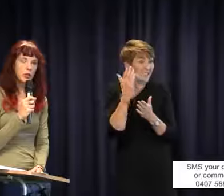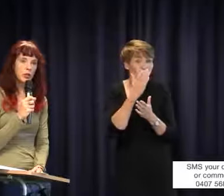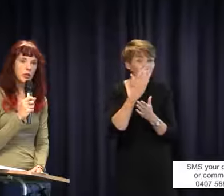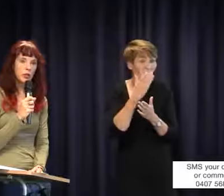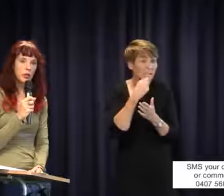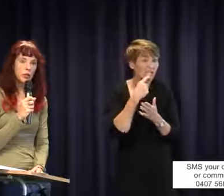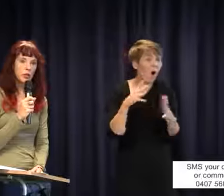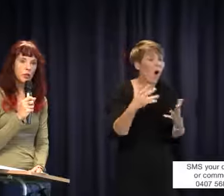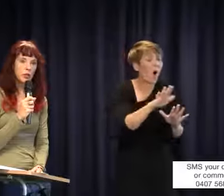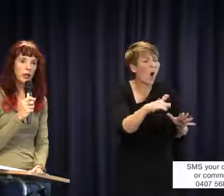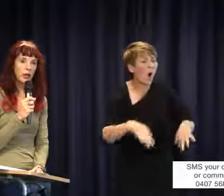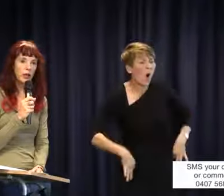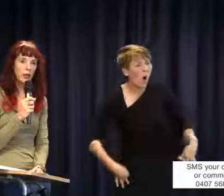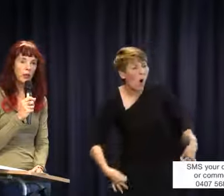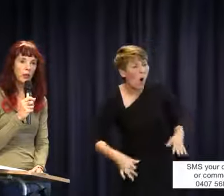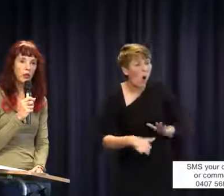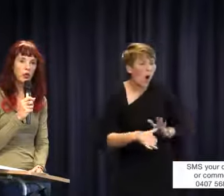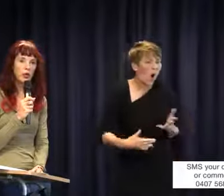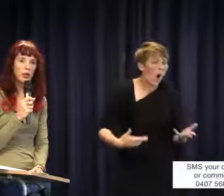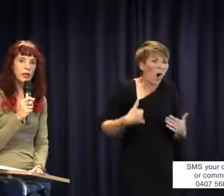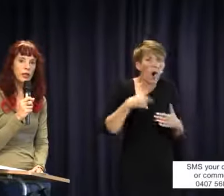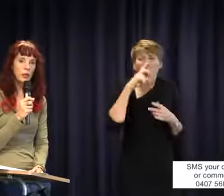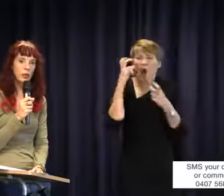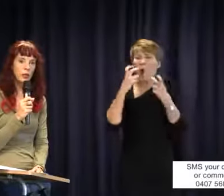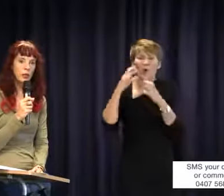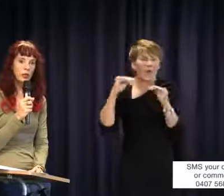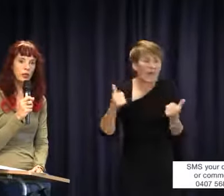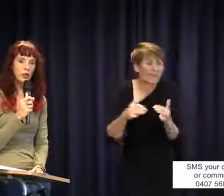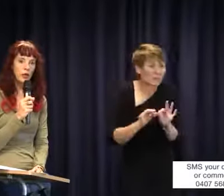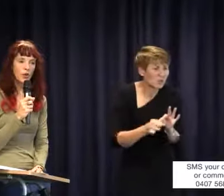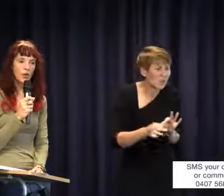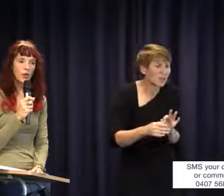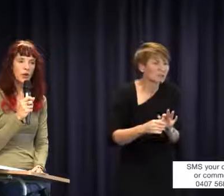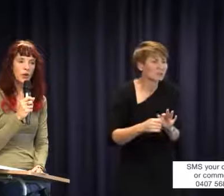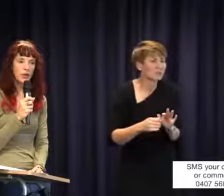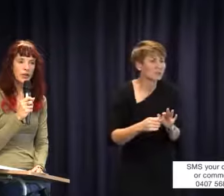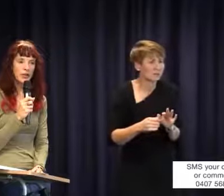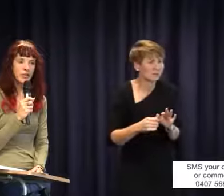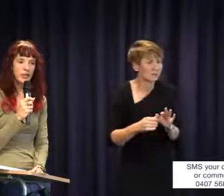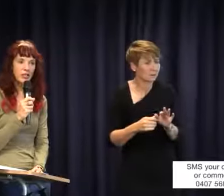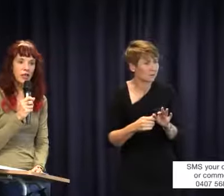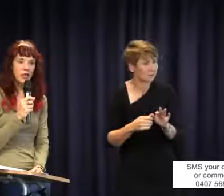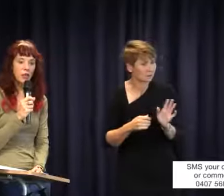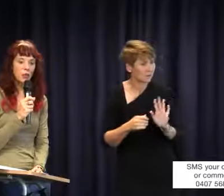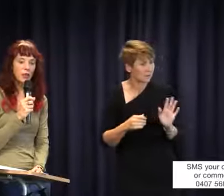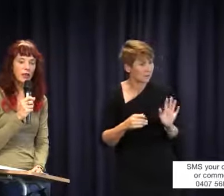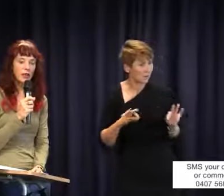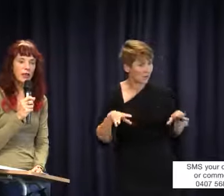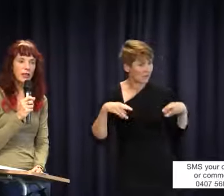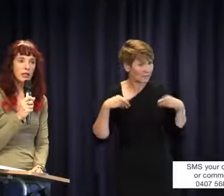have the money,' `We can't find them.' You shouldn't accept those answers without asking